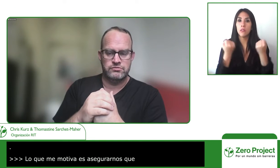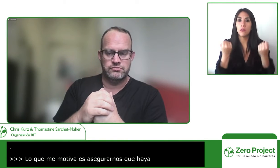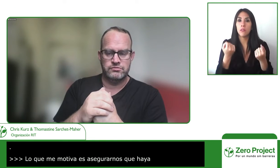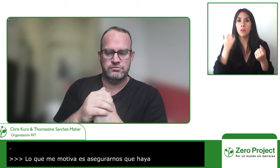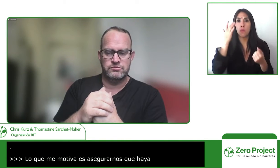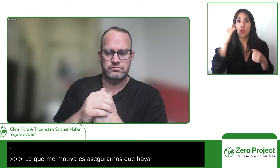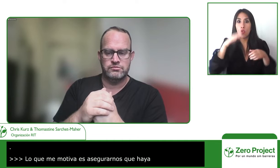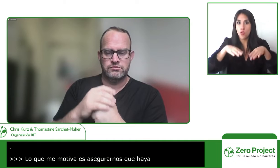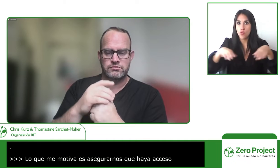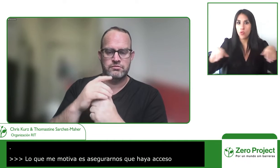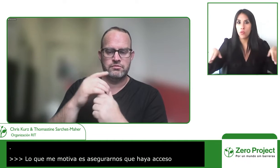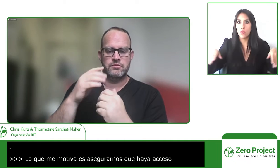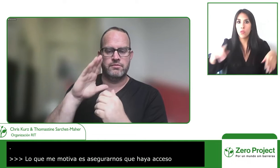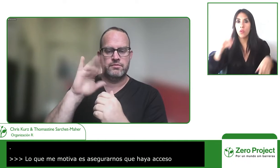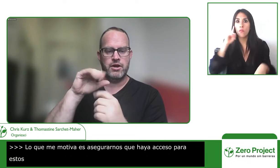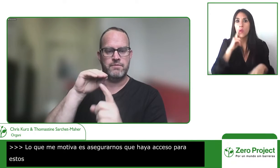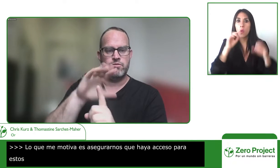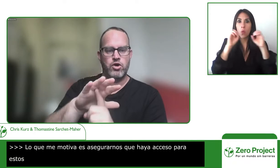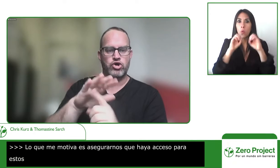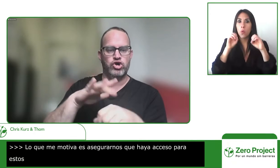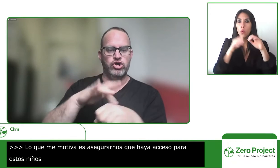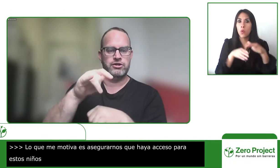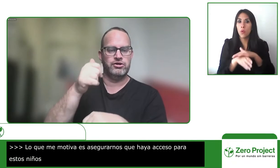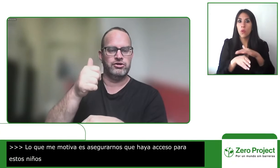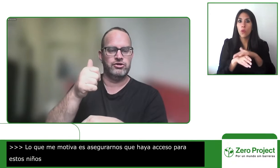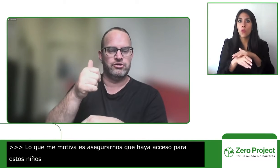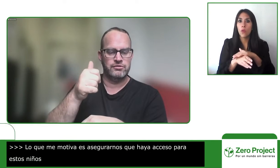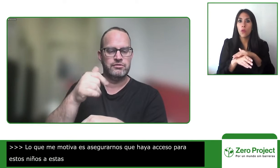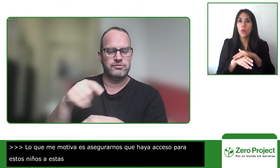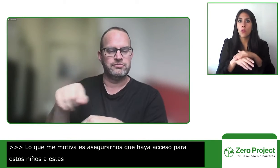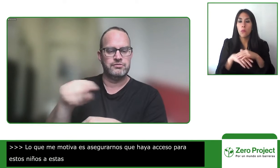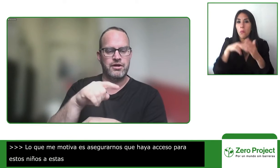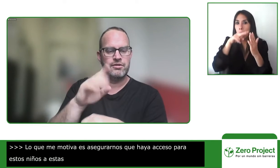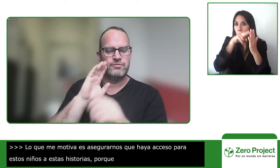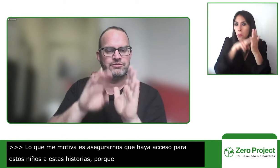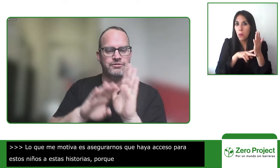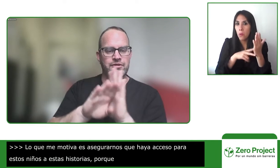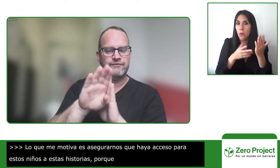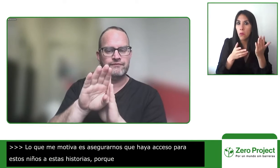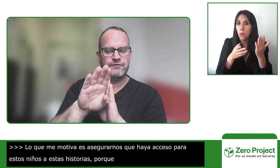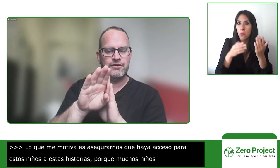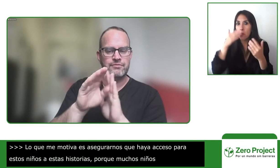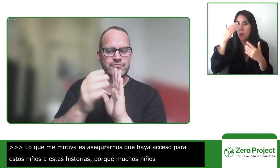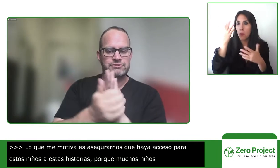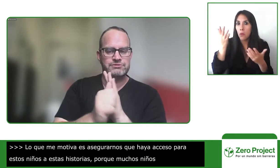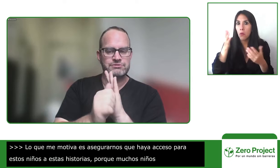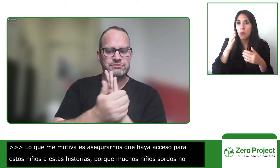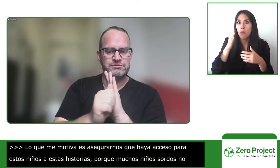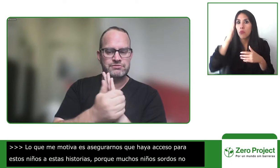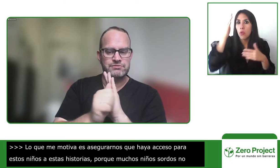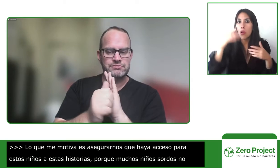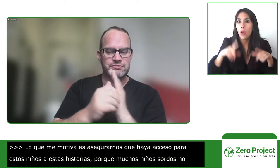in life by exposing the children to stories earlier